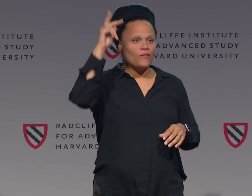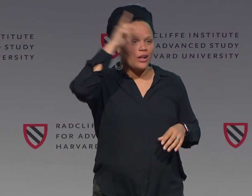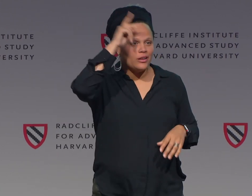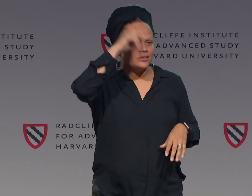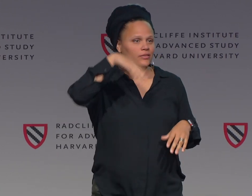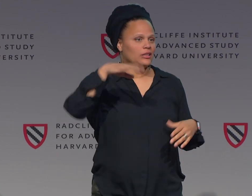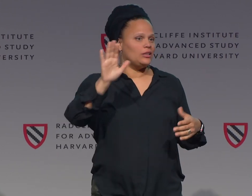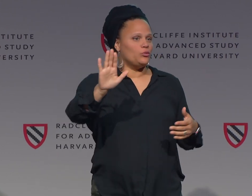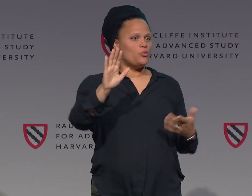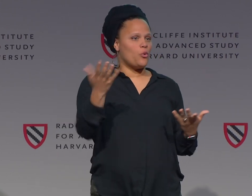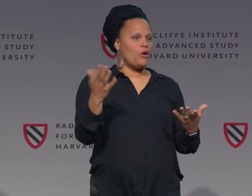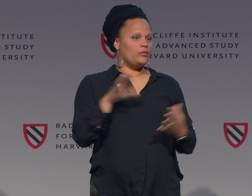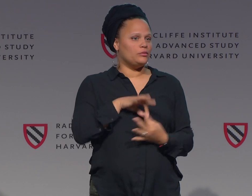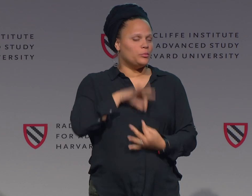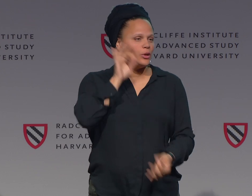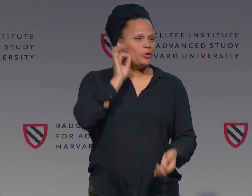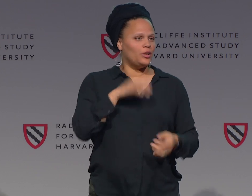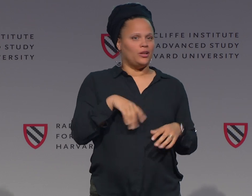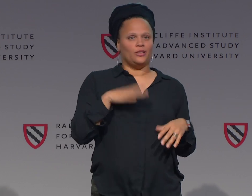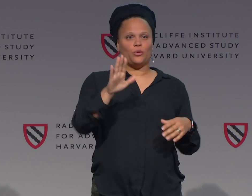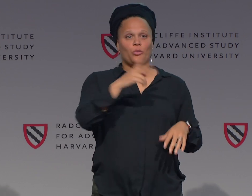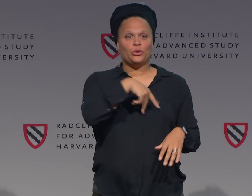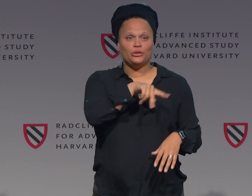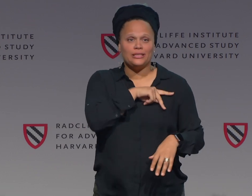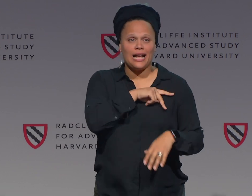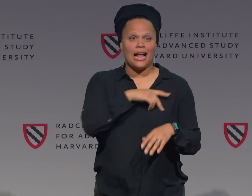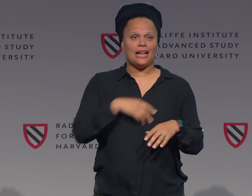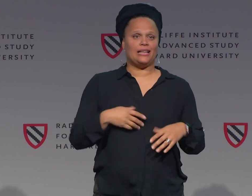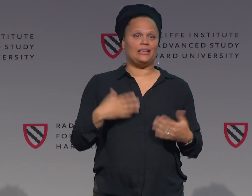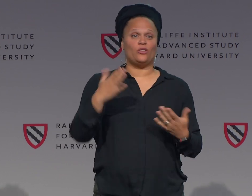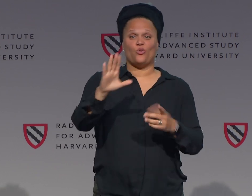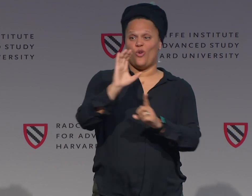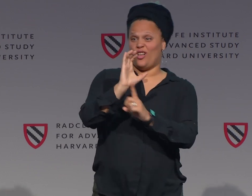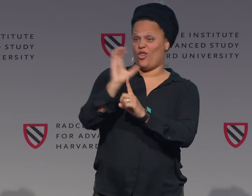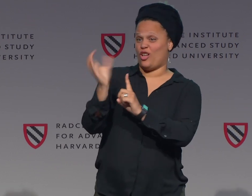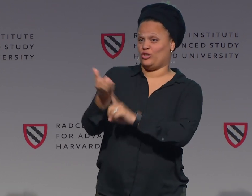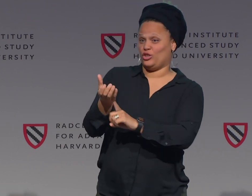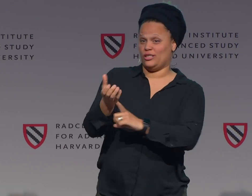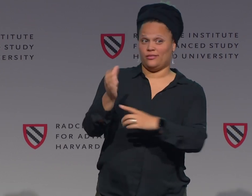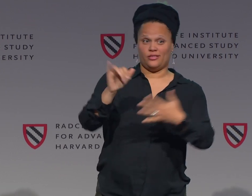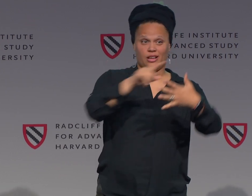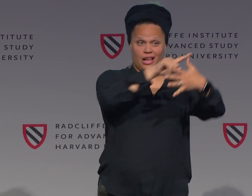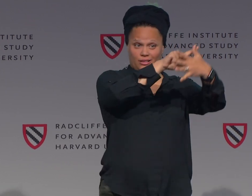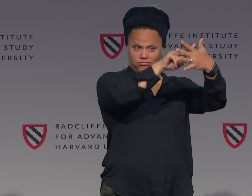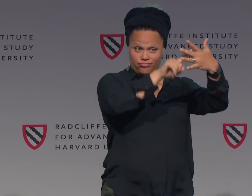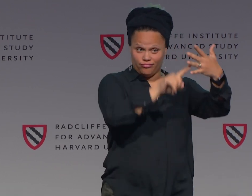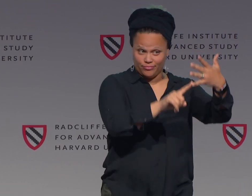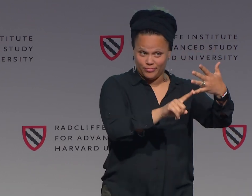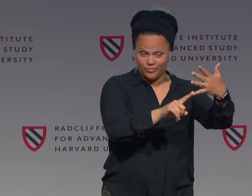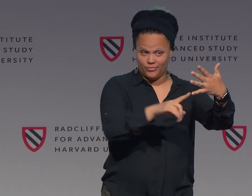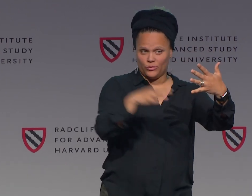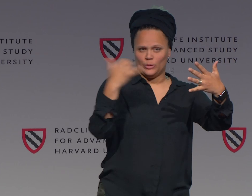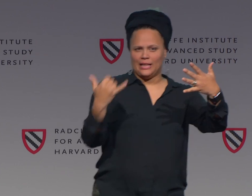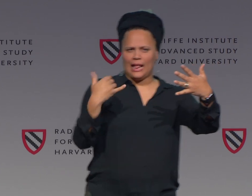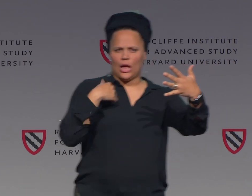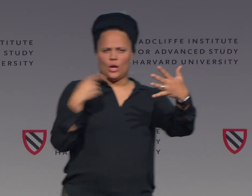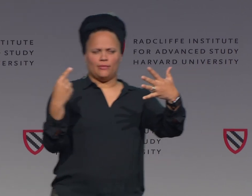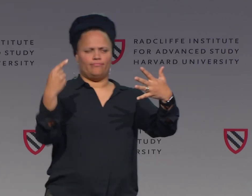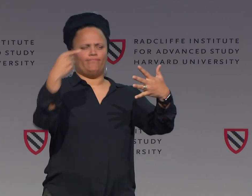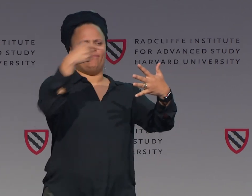can then craft your message and convey your culture, your personality, your tone.